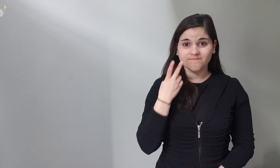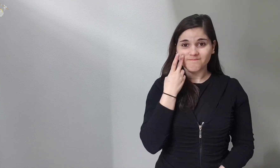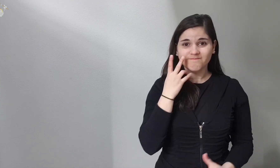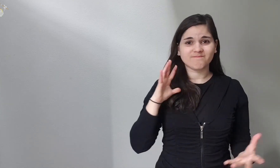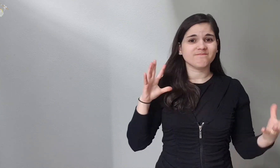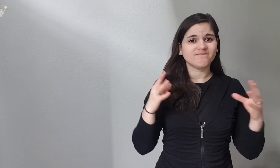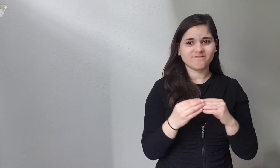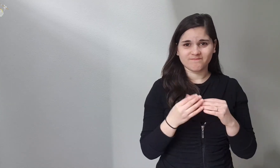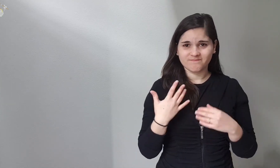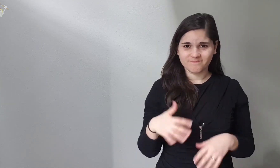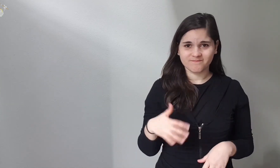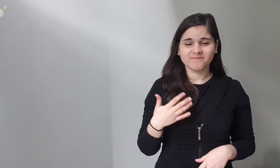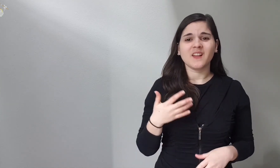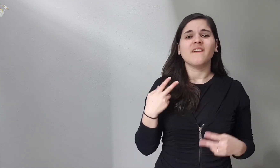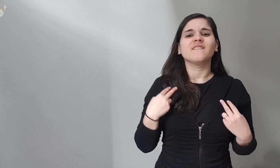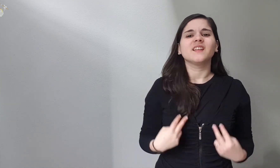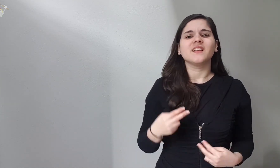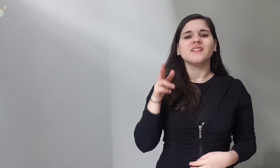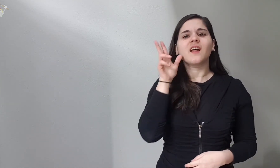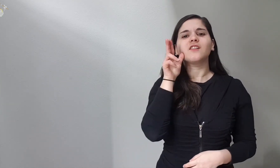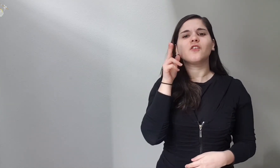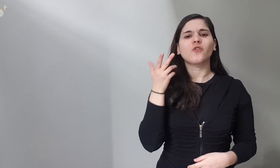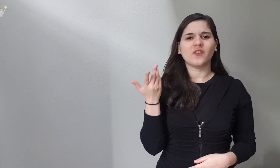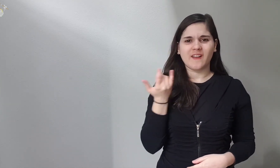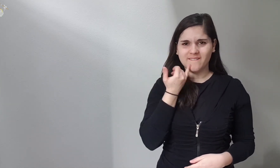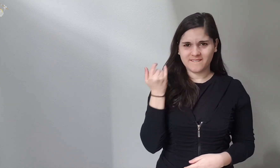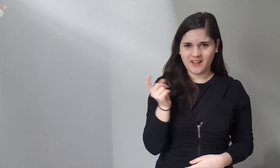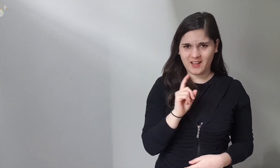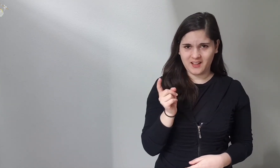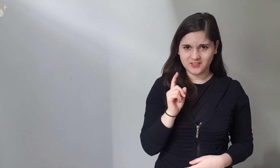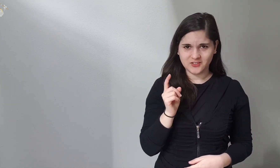As you have seen, a woman's life is not easy, she